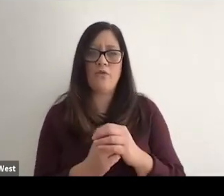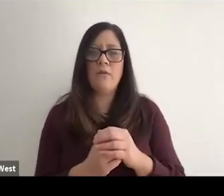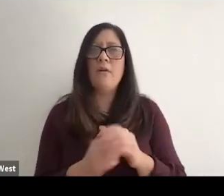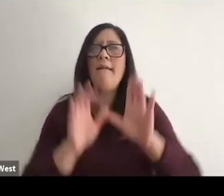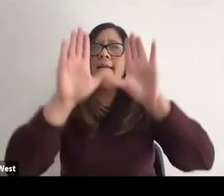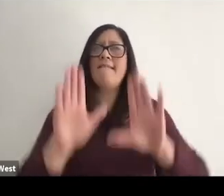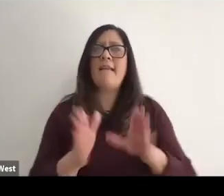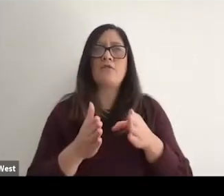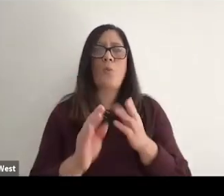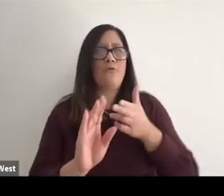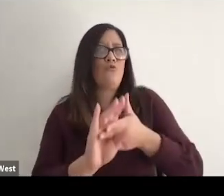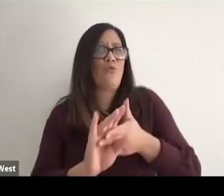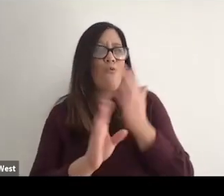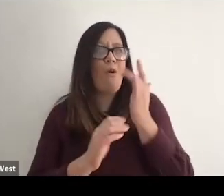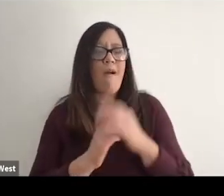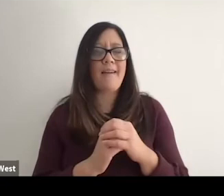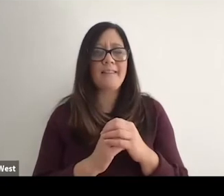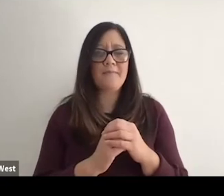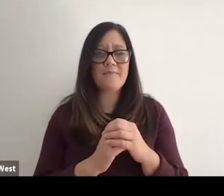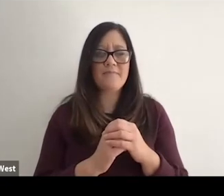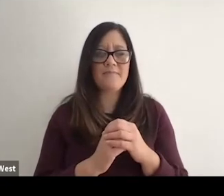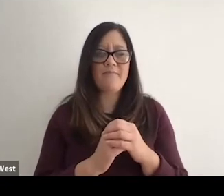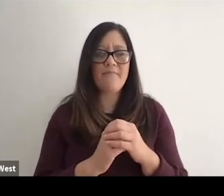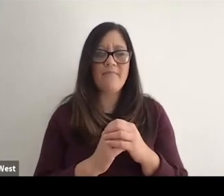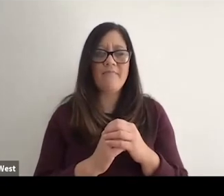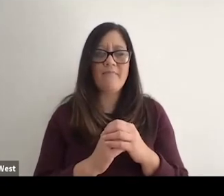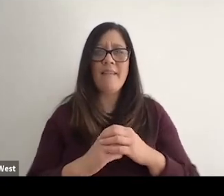And that wasn't fantastic entry point because it enabled me to, you know,